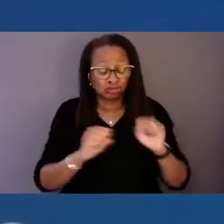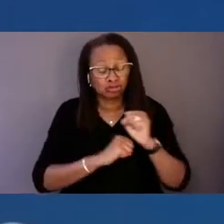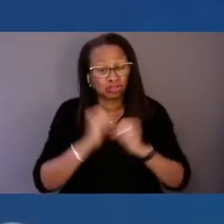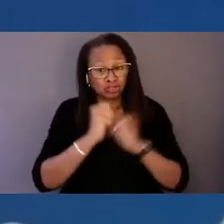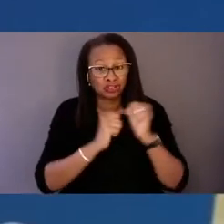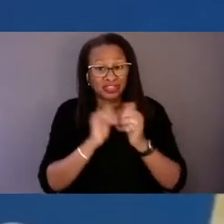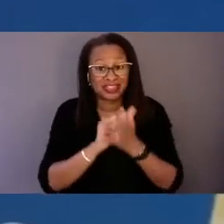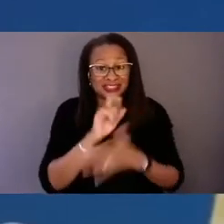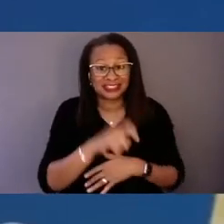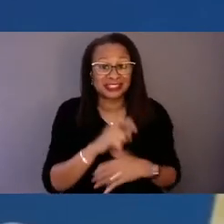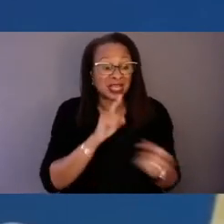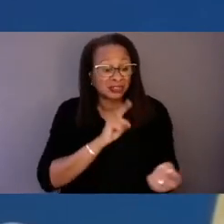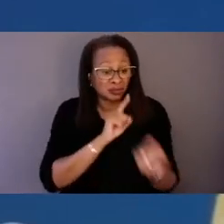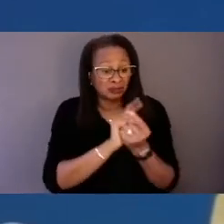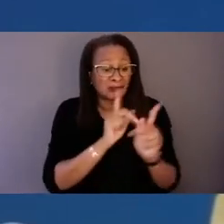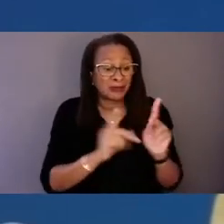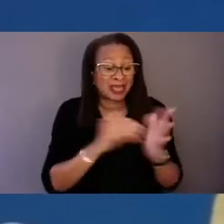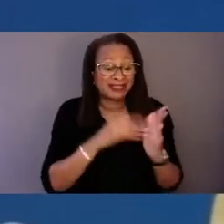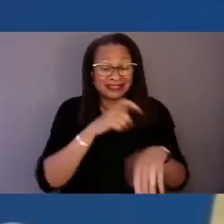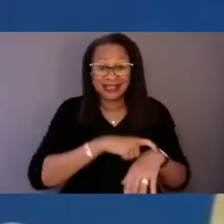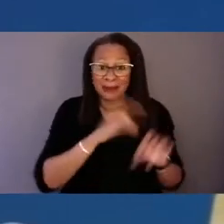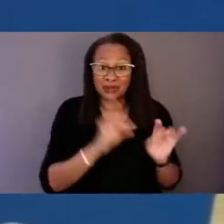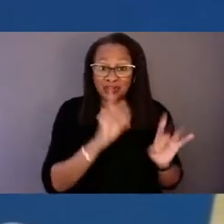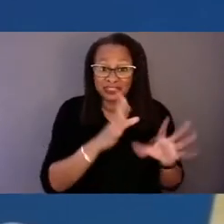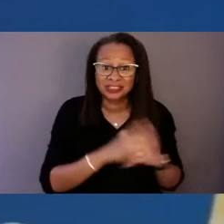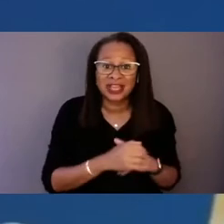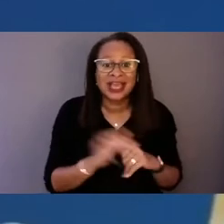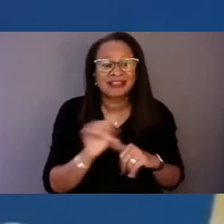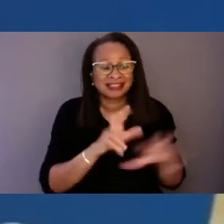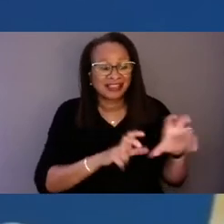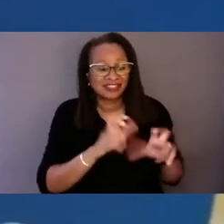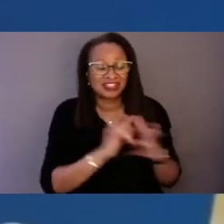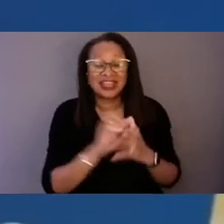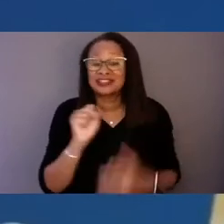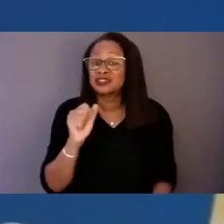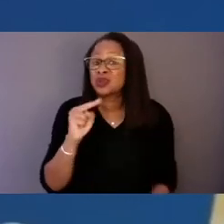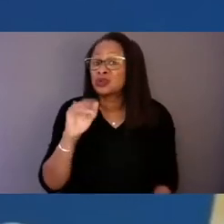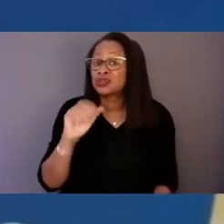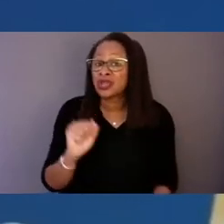such as the investments that Sonia mentioned that we are calling for in the budget